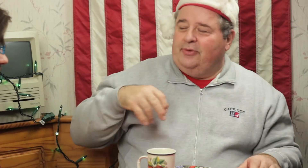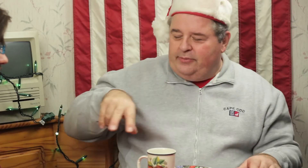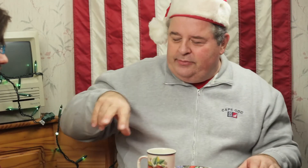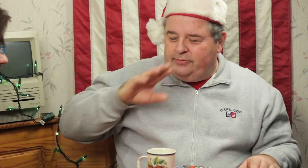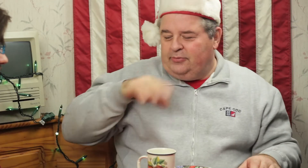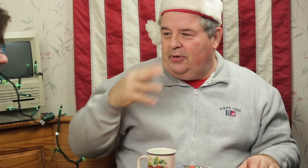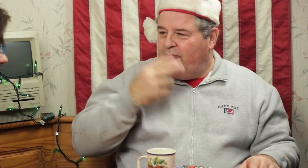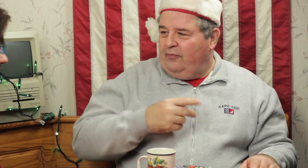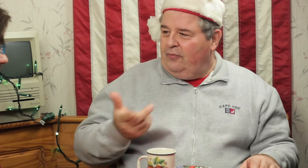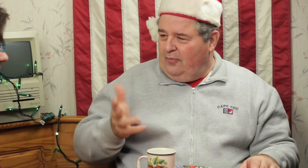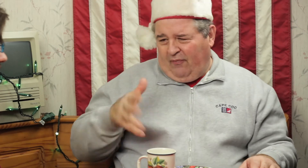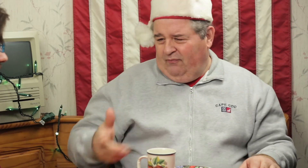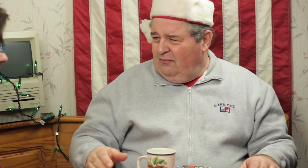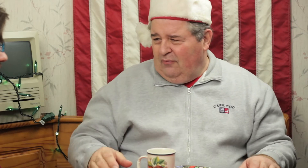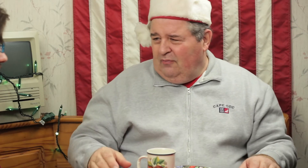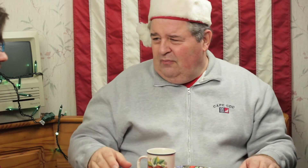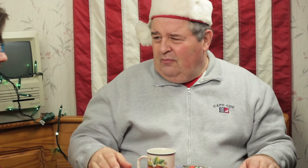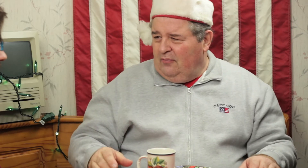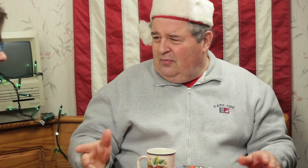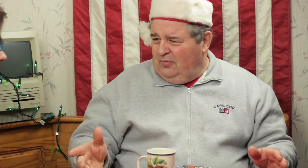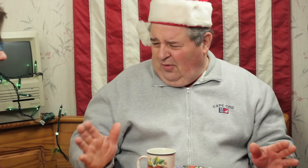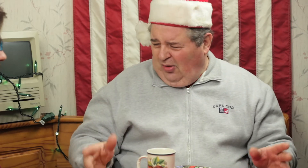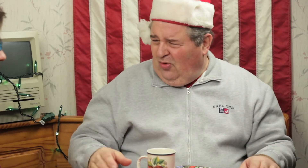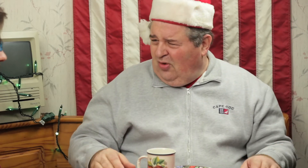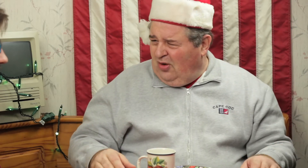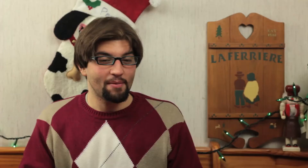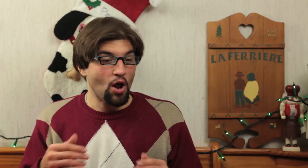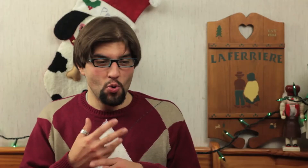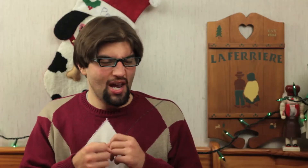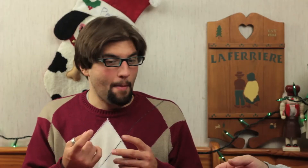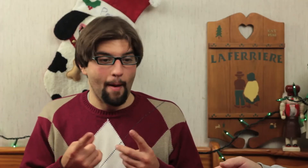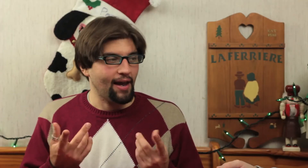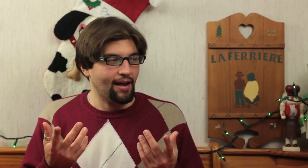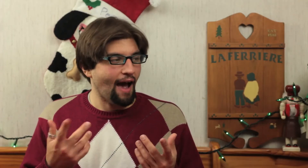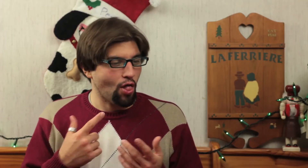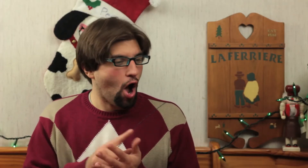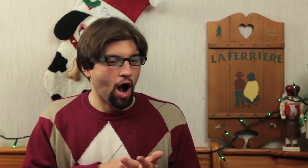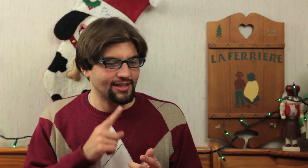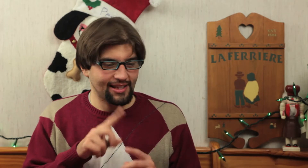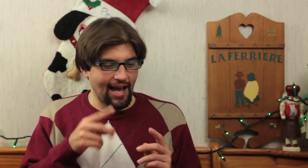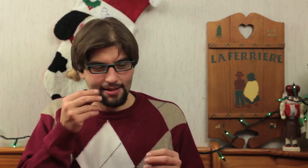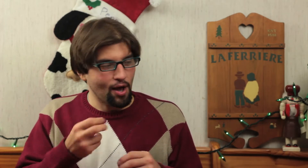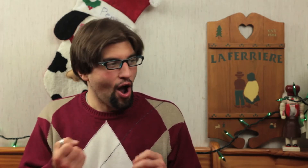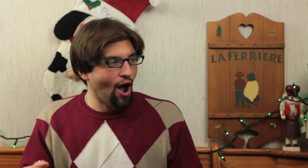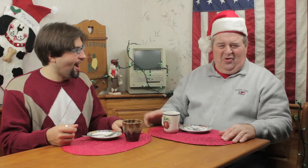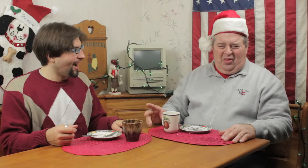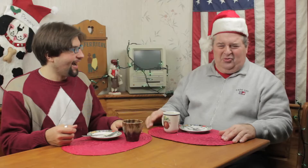He saw me, was quiet and left. It's allowed. But maybe New Years has a law that says you can't sleep in a car.